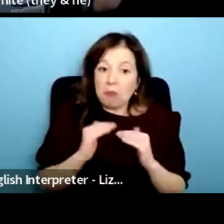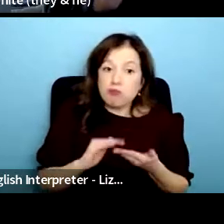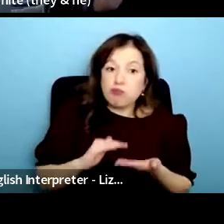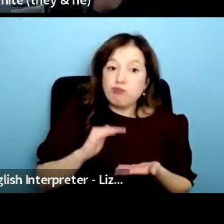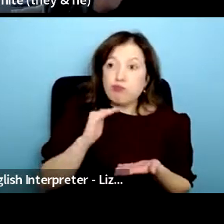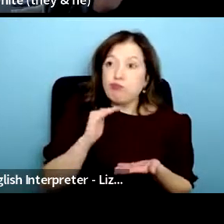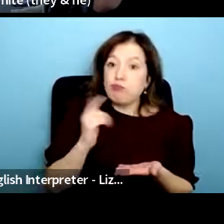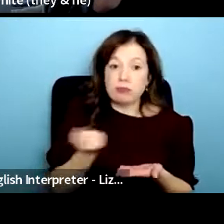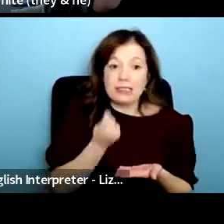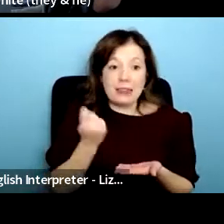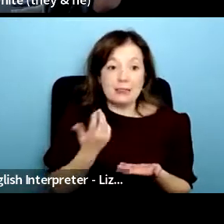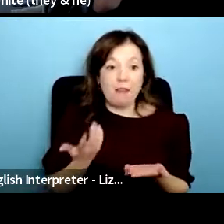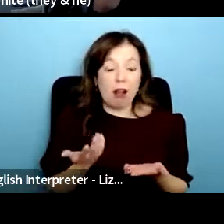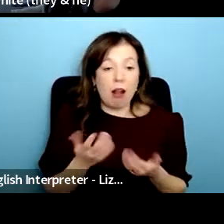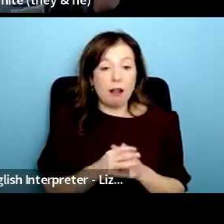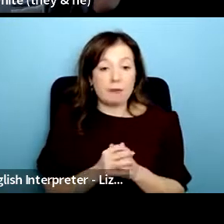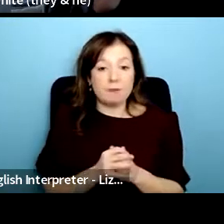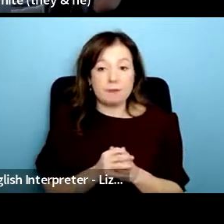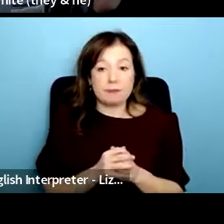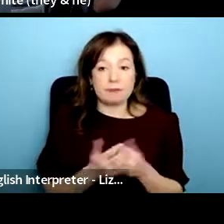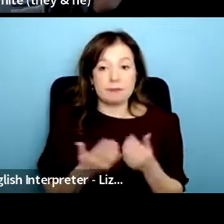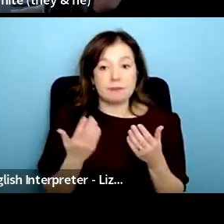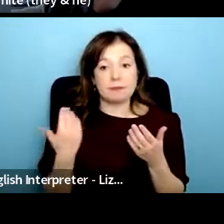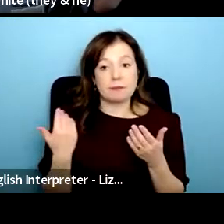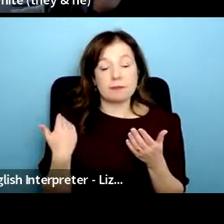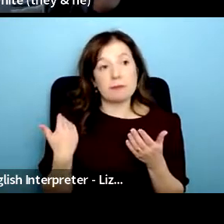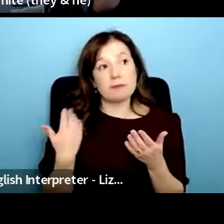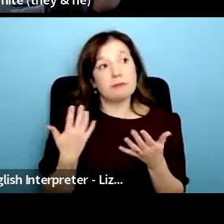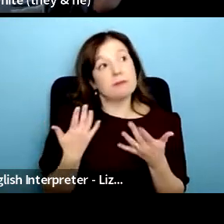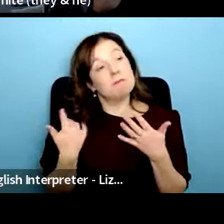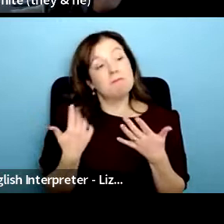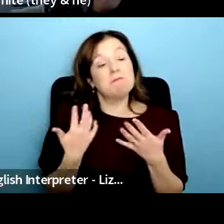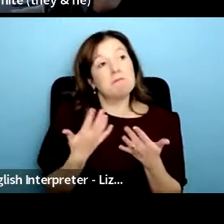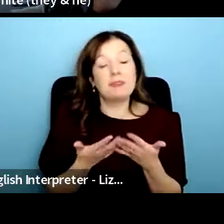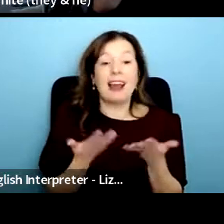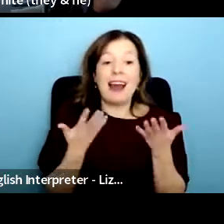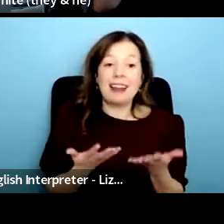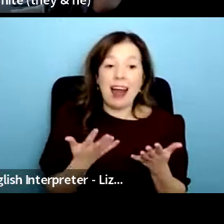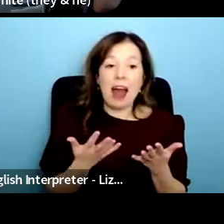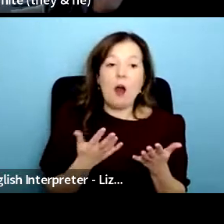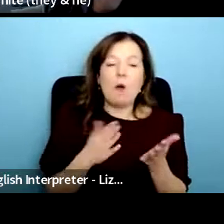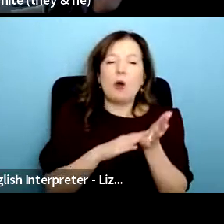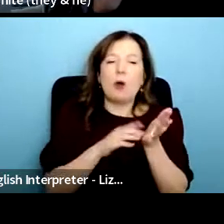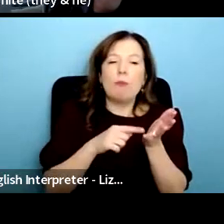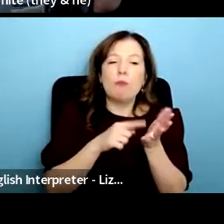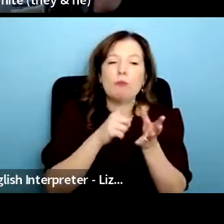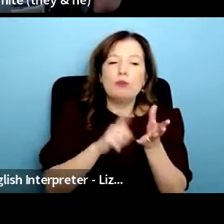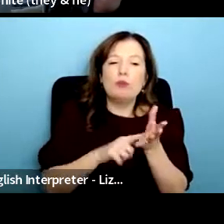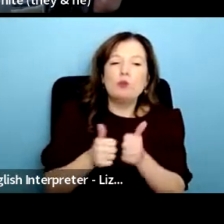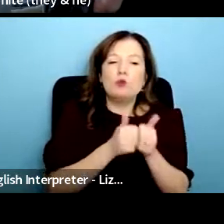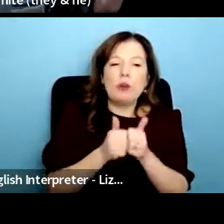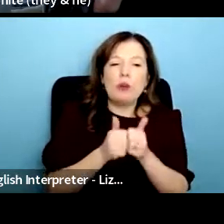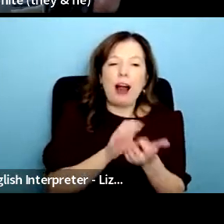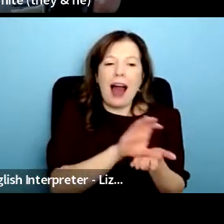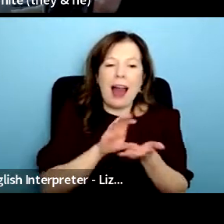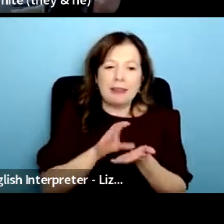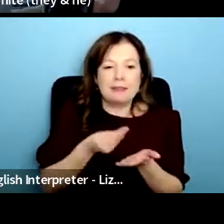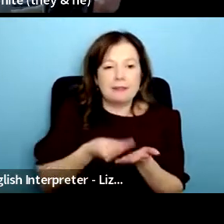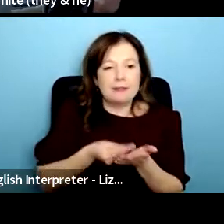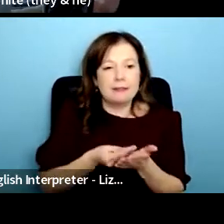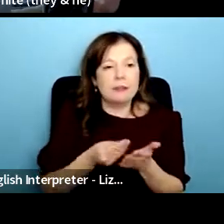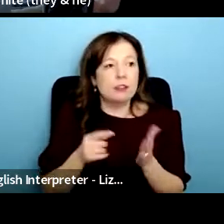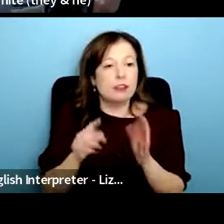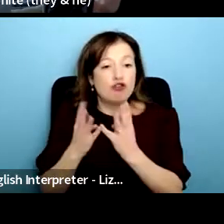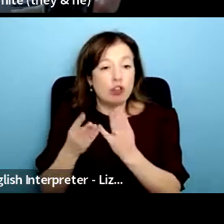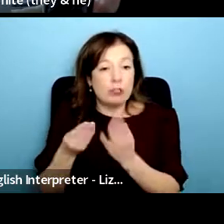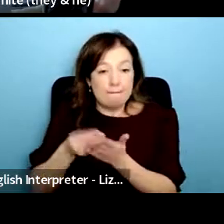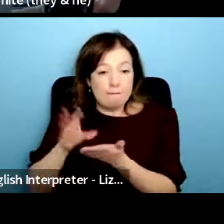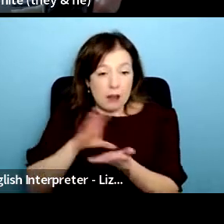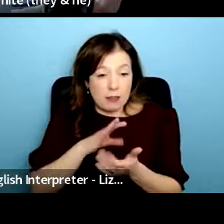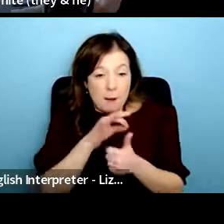and now and i've now applied for a few mutual aid grants and trust funds um there's also some covid